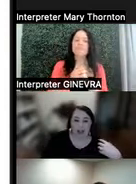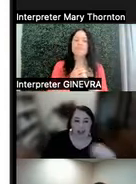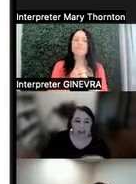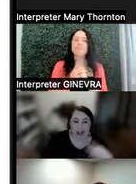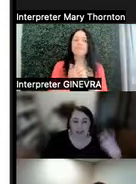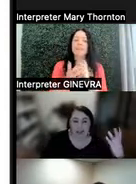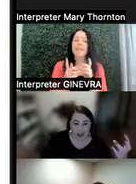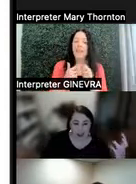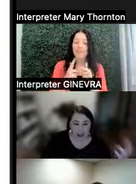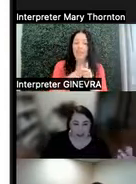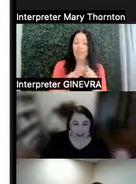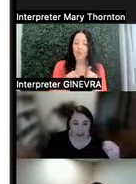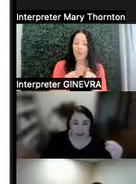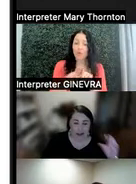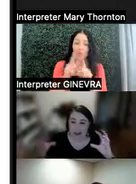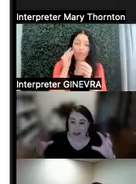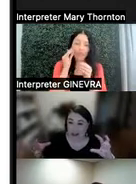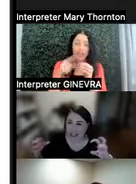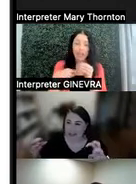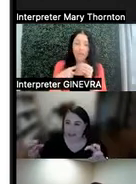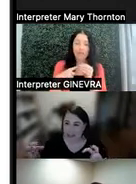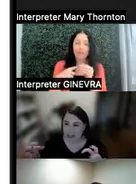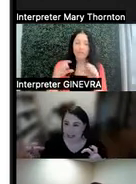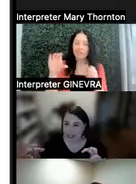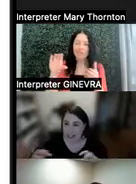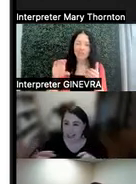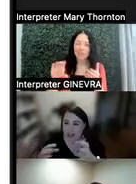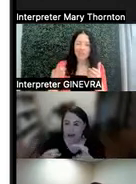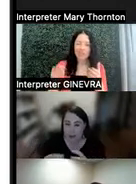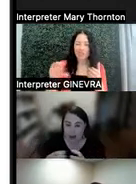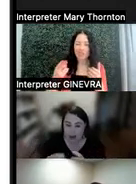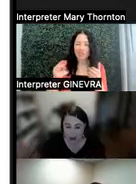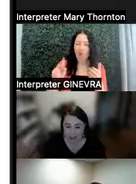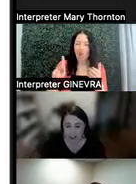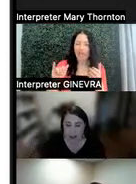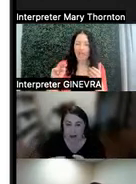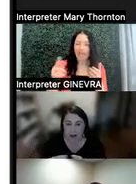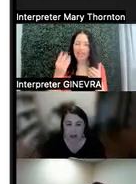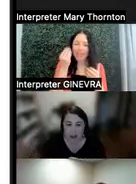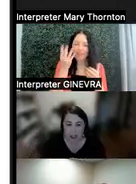And then also thinking about chunking information, and so we often think about chunking,